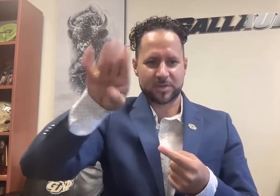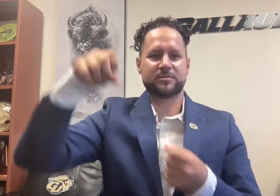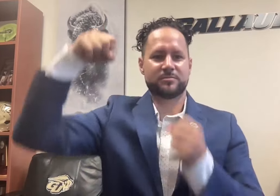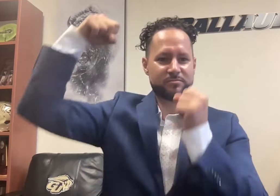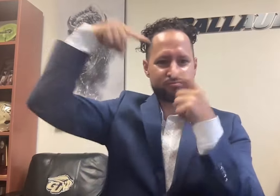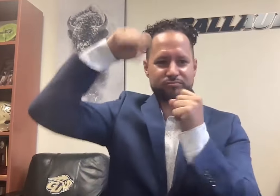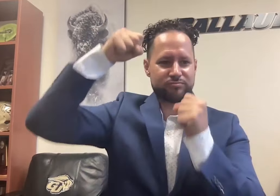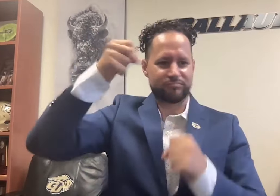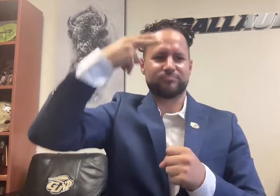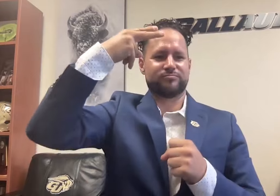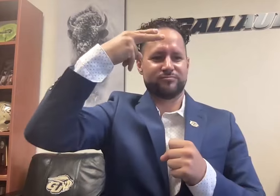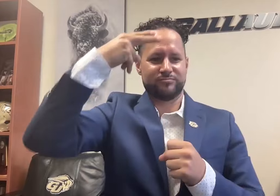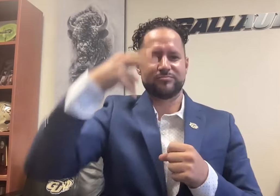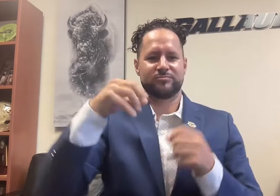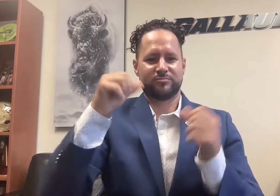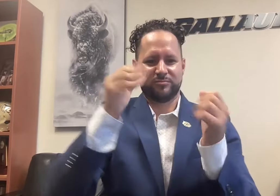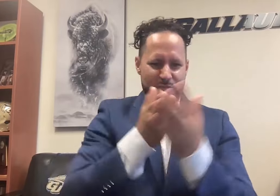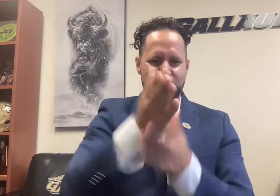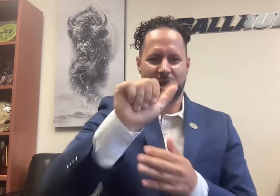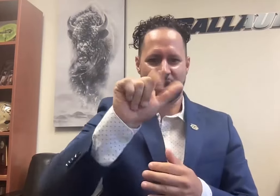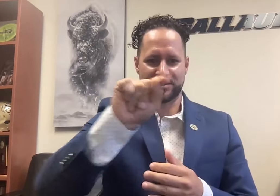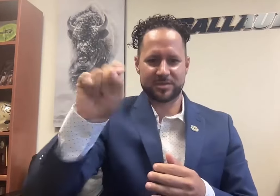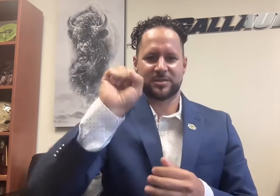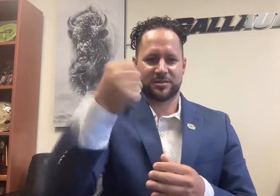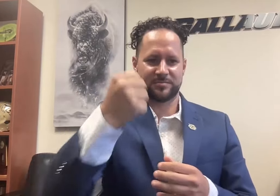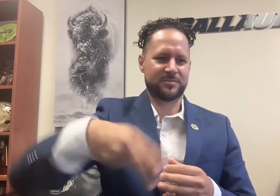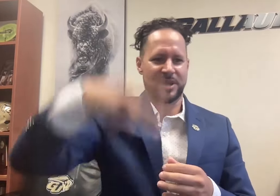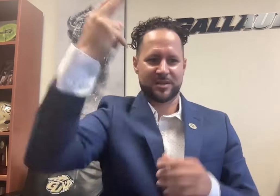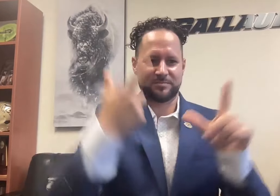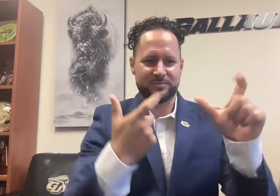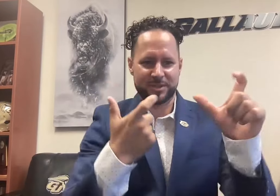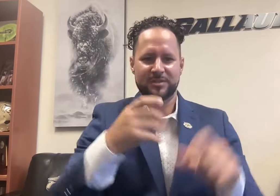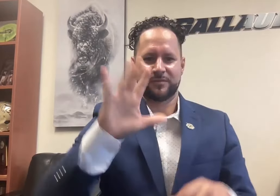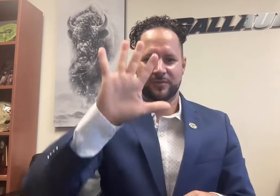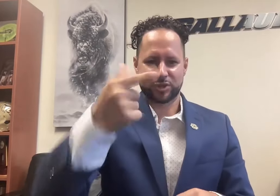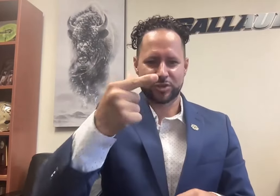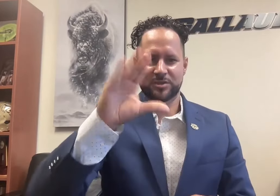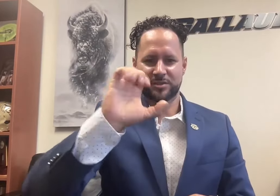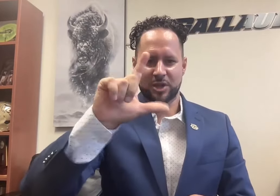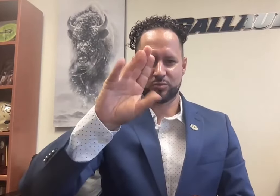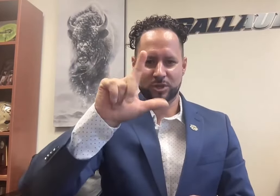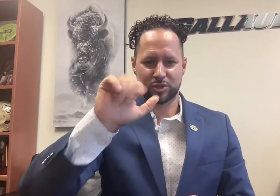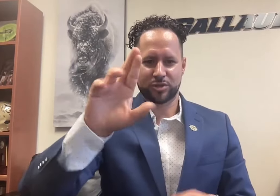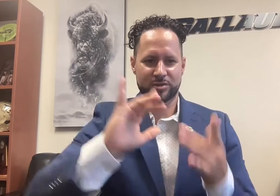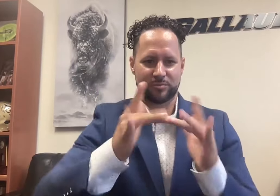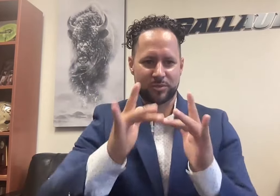The play is sent via 5G, AT&T’s high-speed cellular network,